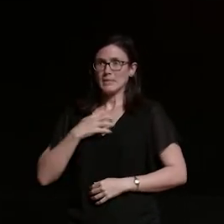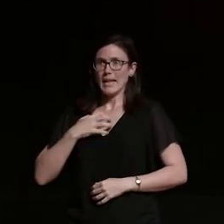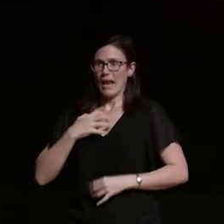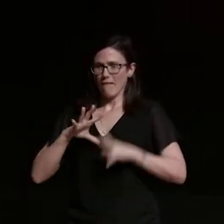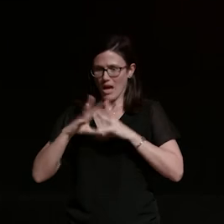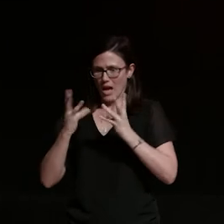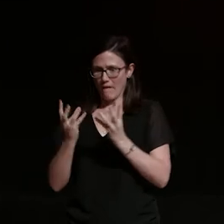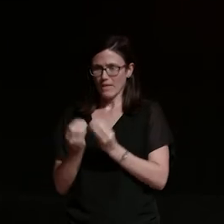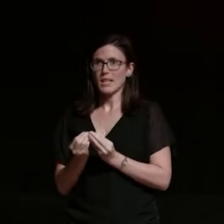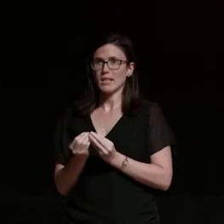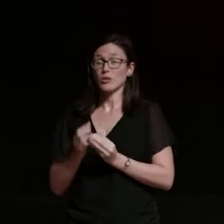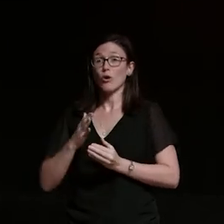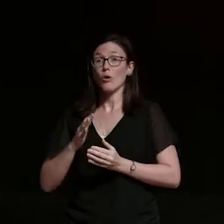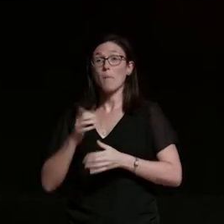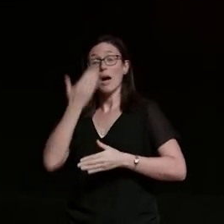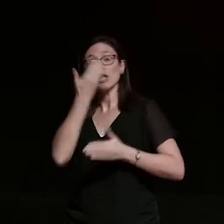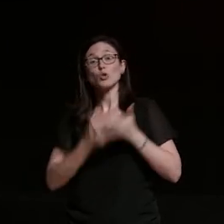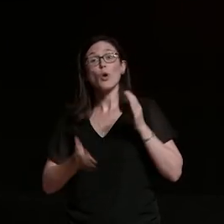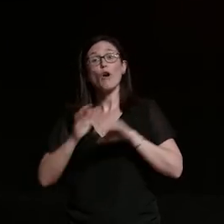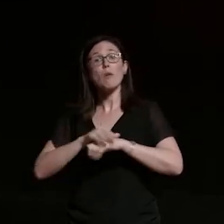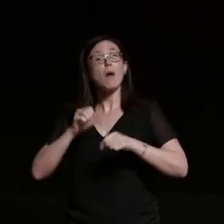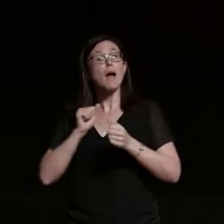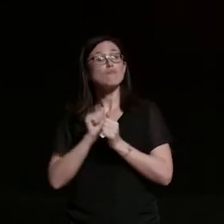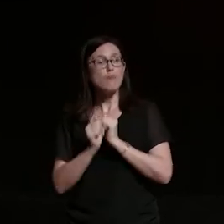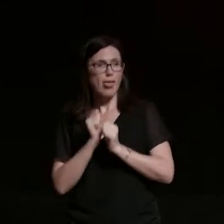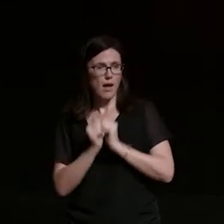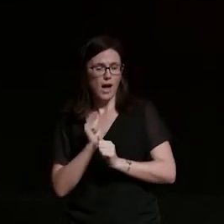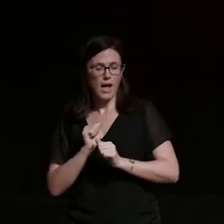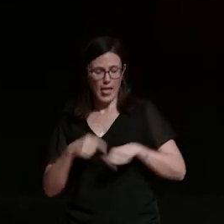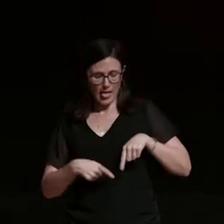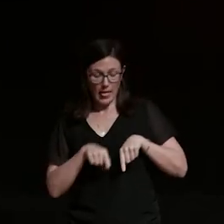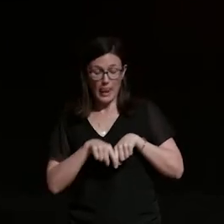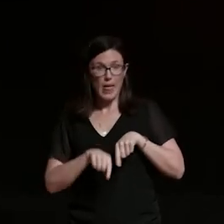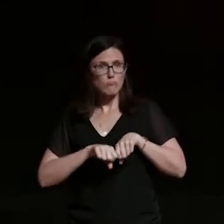brother broke his leg while riding a motorcycle and he did that when he was living in townsville